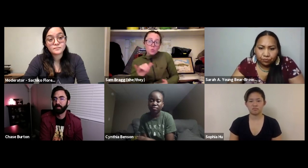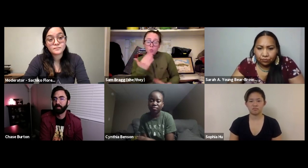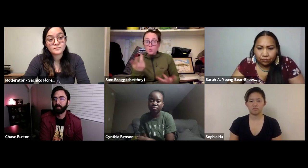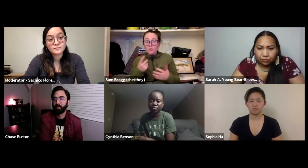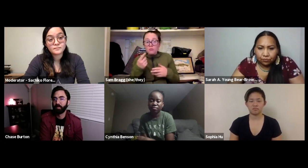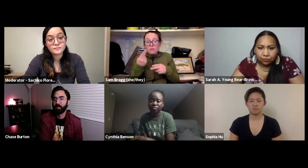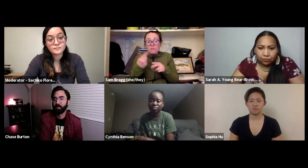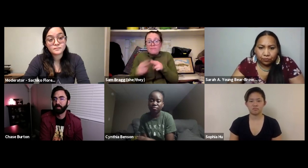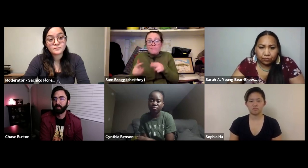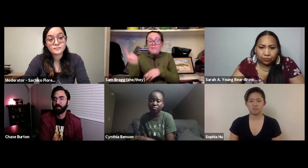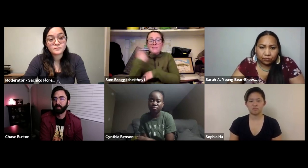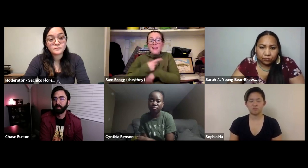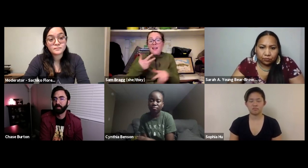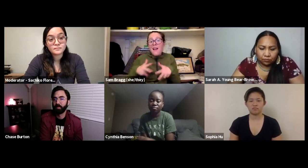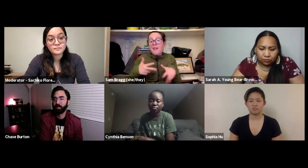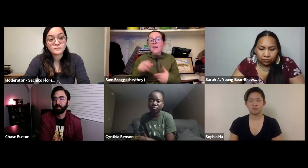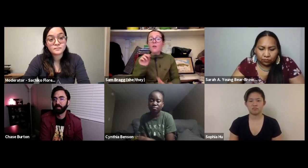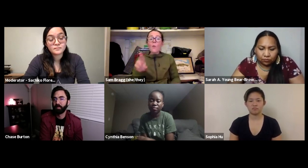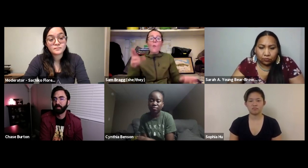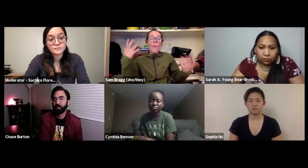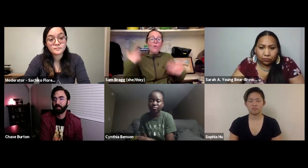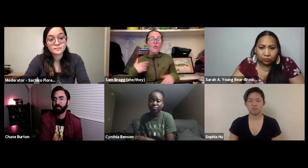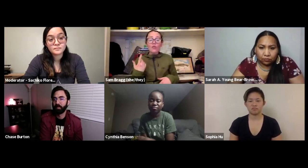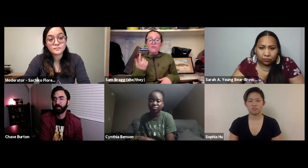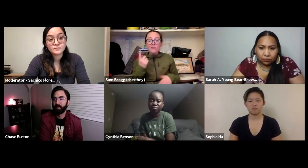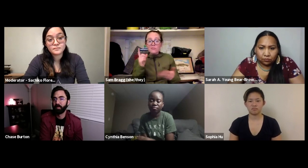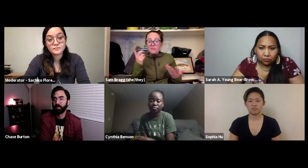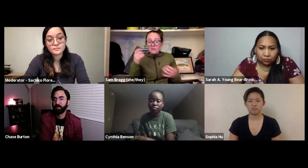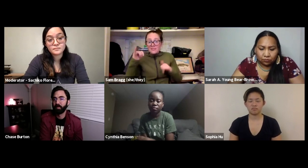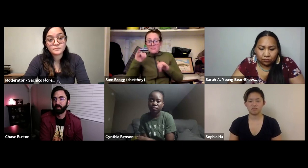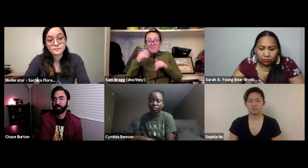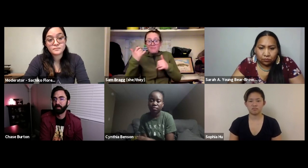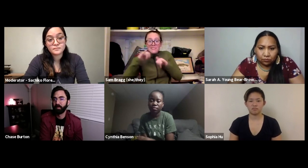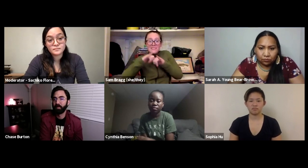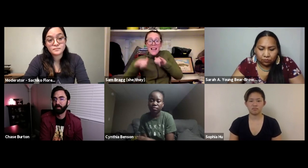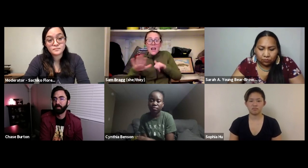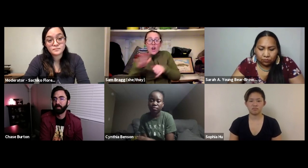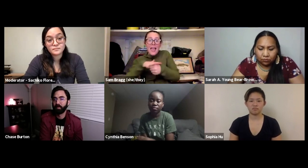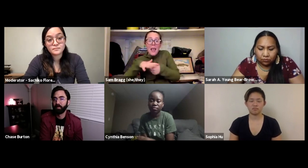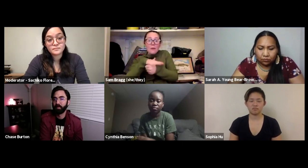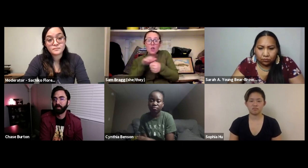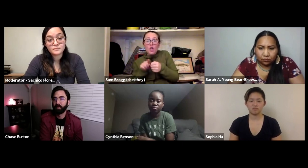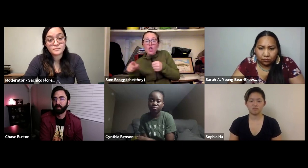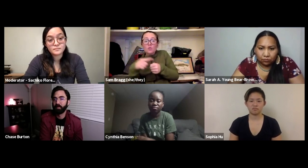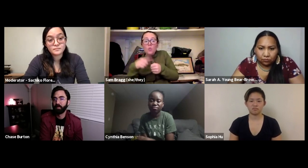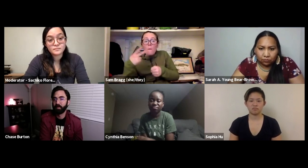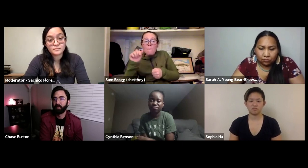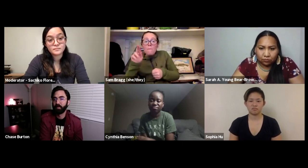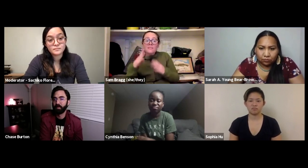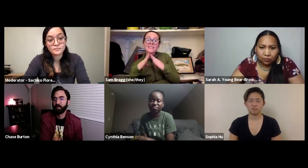so that you can start small. Maybe you could start with a day hike or even just in your